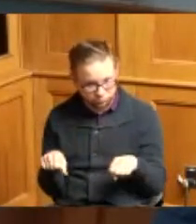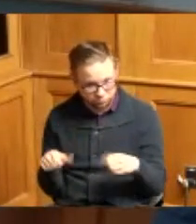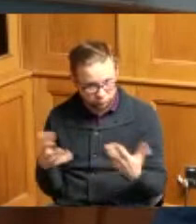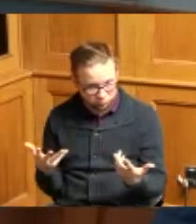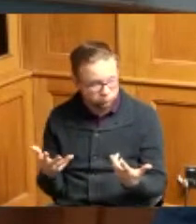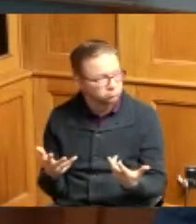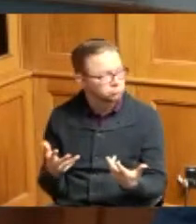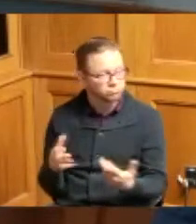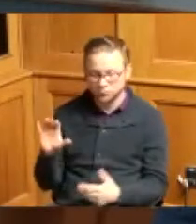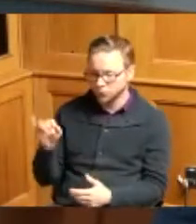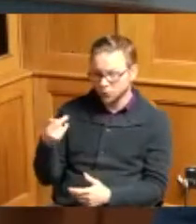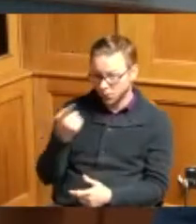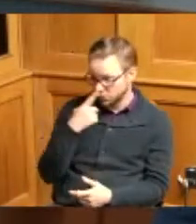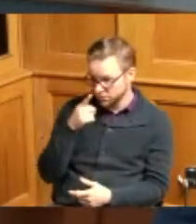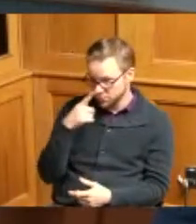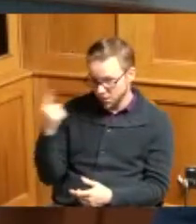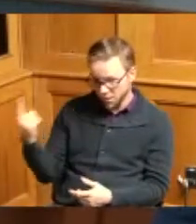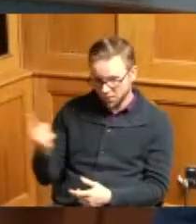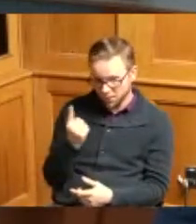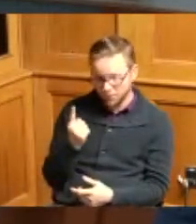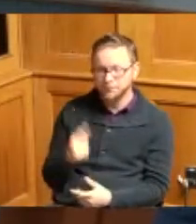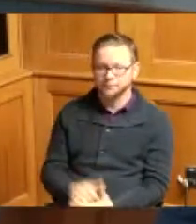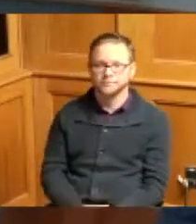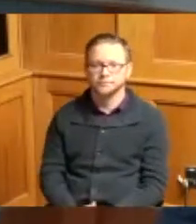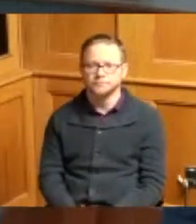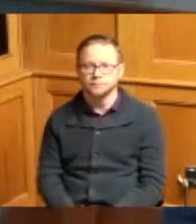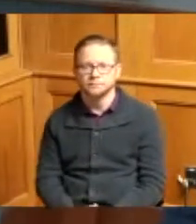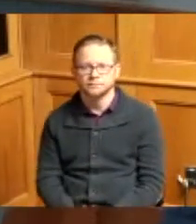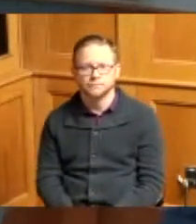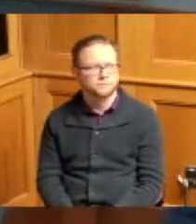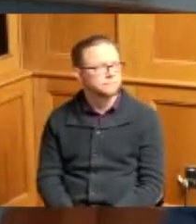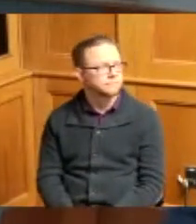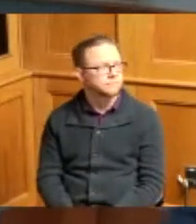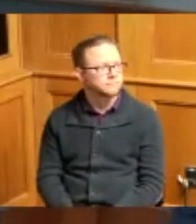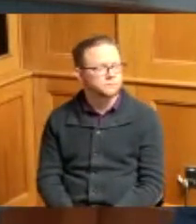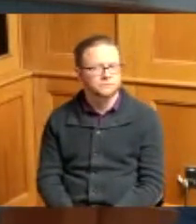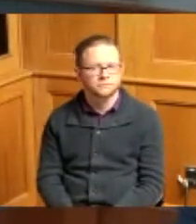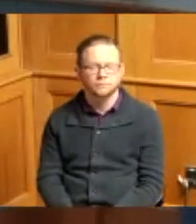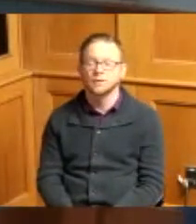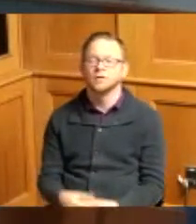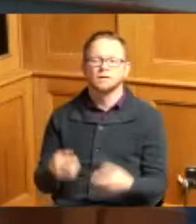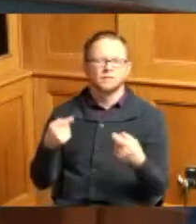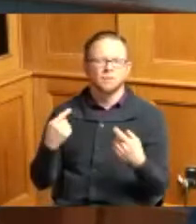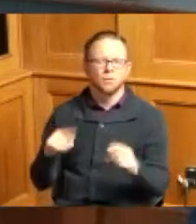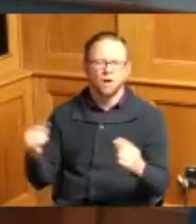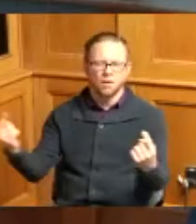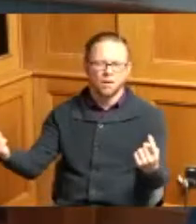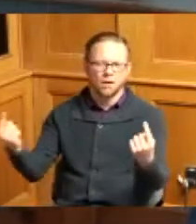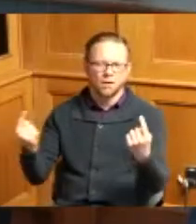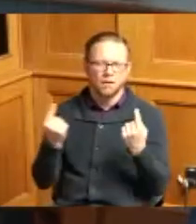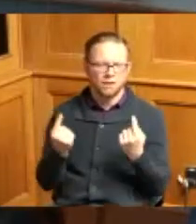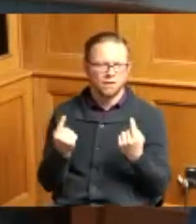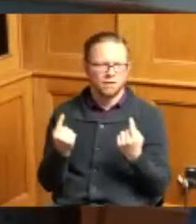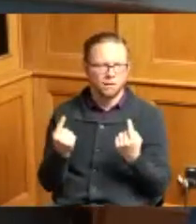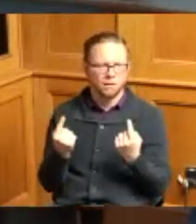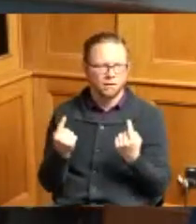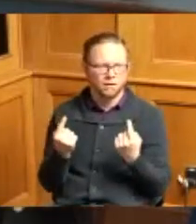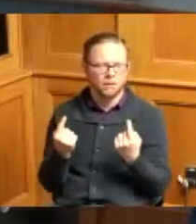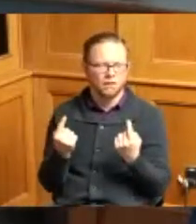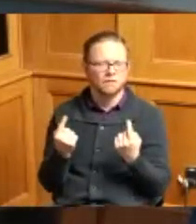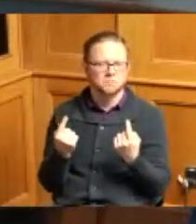coach if you come down and say something too as they're coming let me as they're coming let me